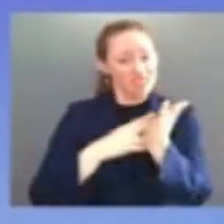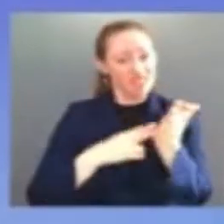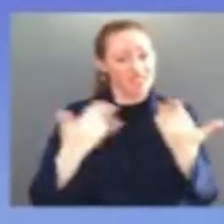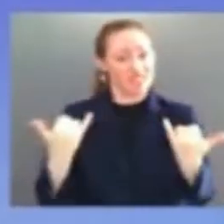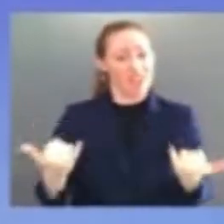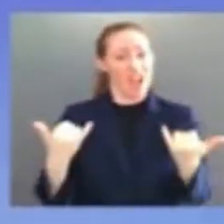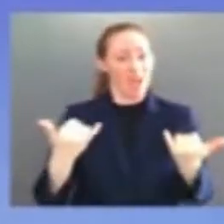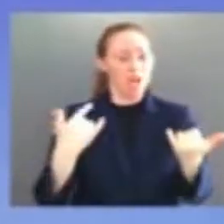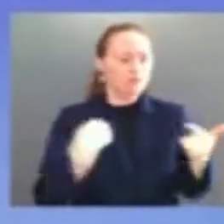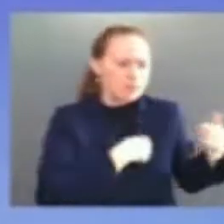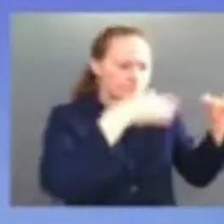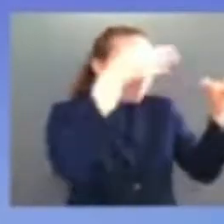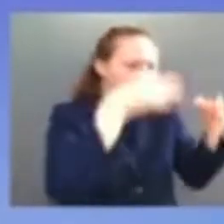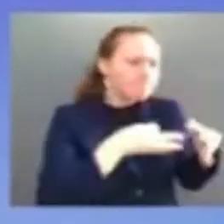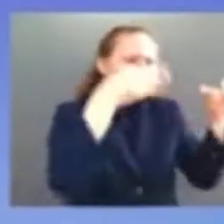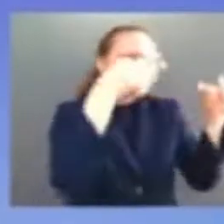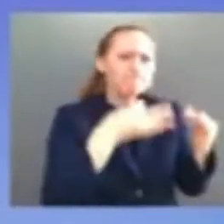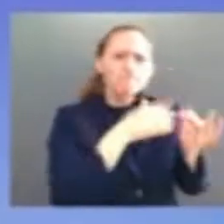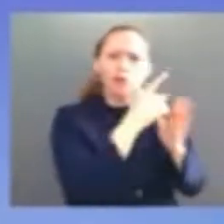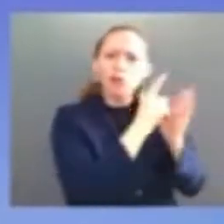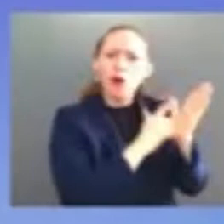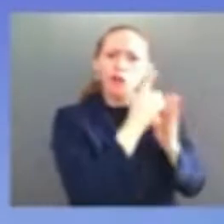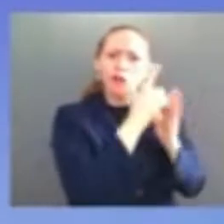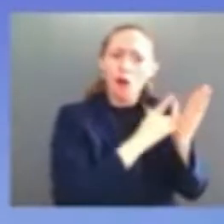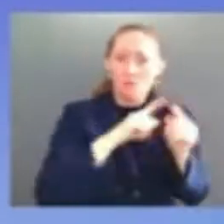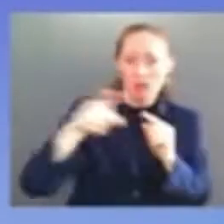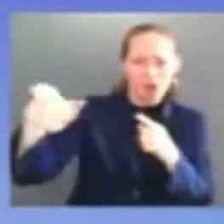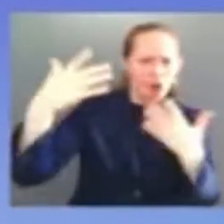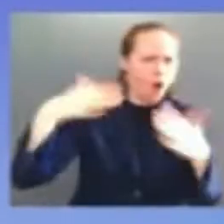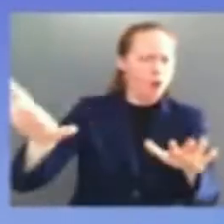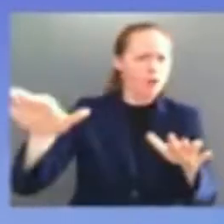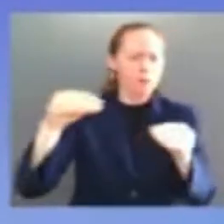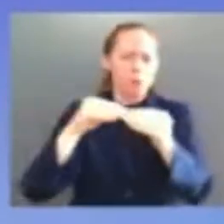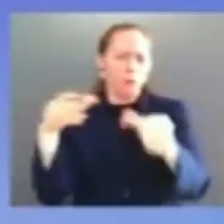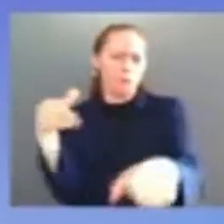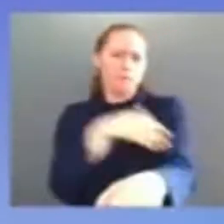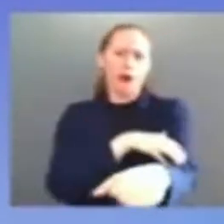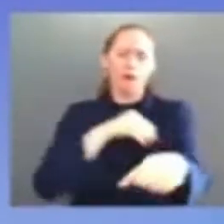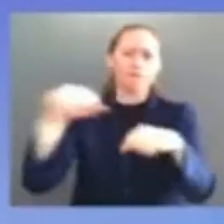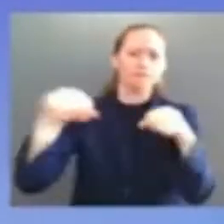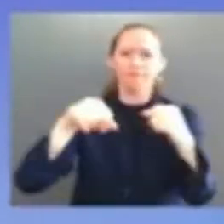during the hearing dick spoke about a custodial worker who works the night shift at the capitol